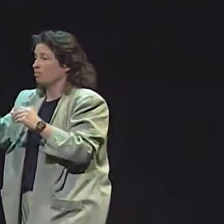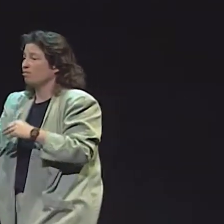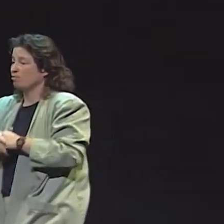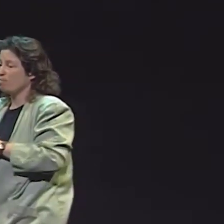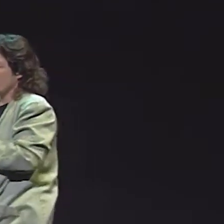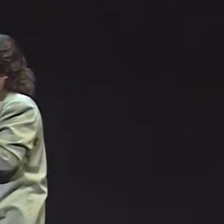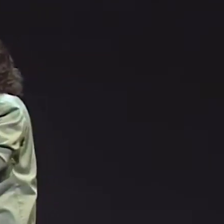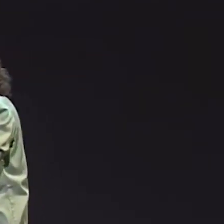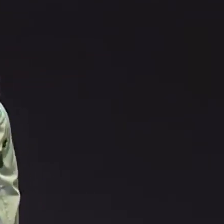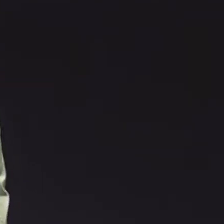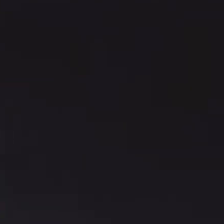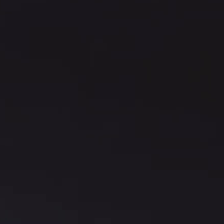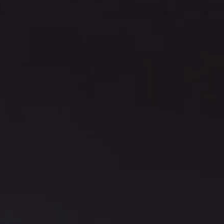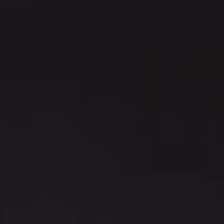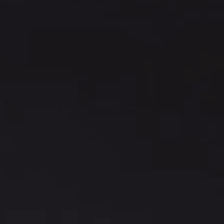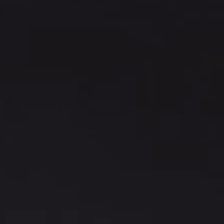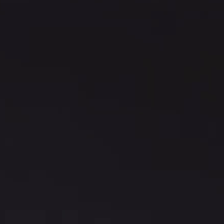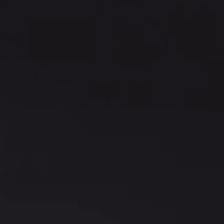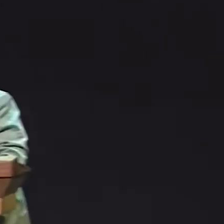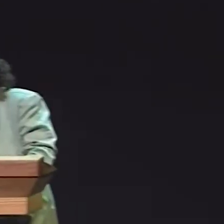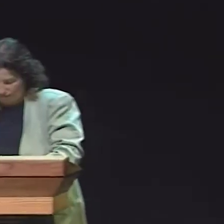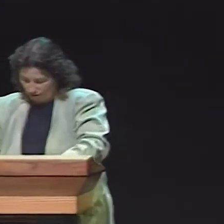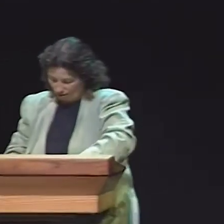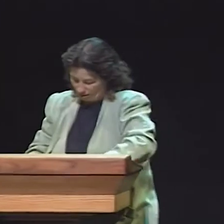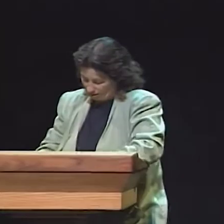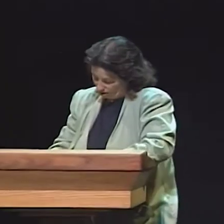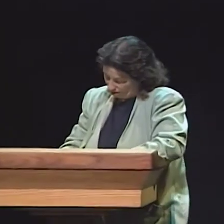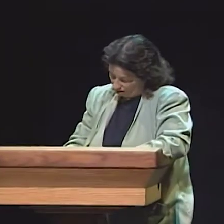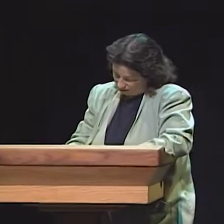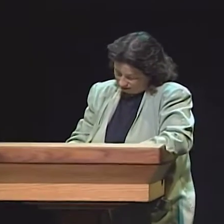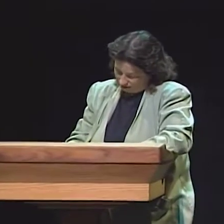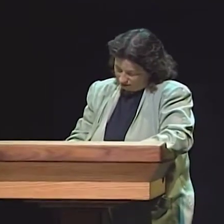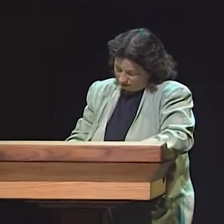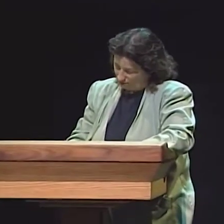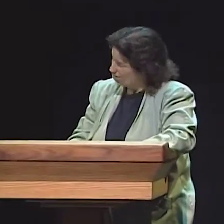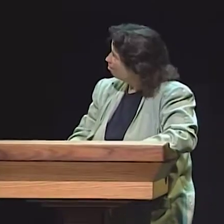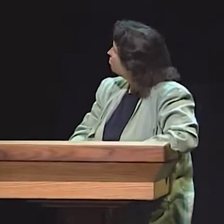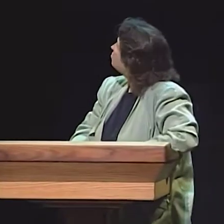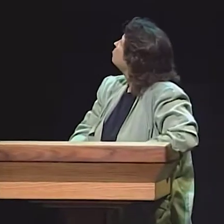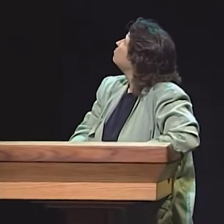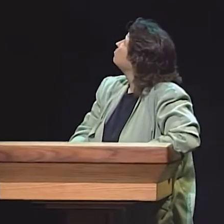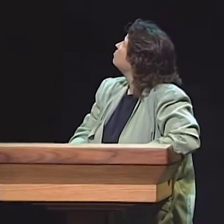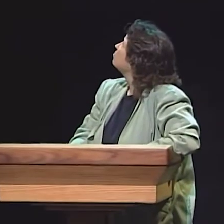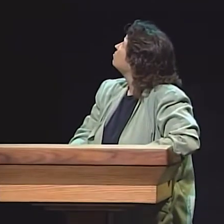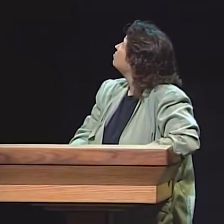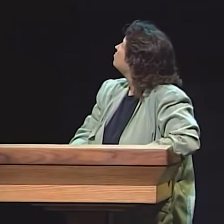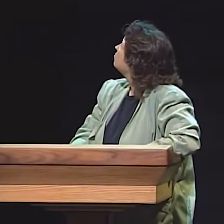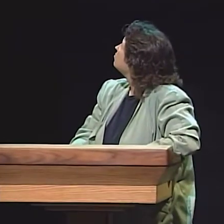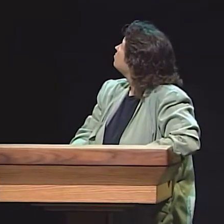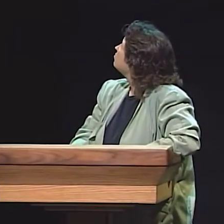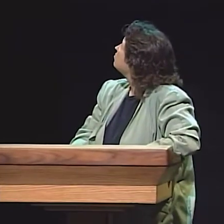WHICH STUDIES THE ELABORATION OF THE SENTENCE AND THE COMPLEXITY OF THE STRUCTURES THAT THE CHILDREN USE.